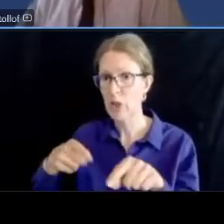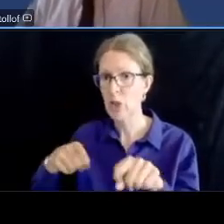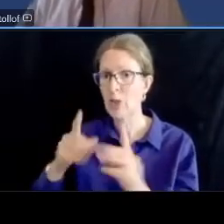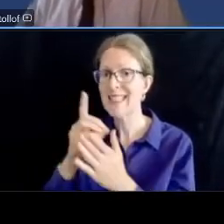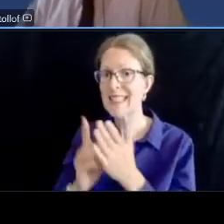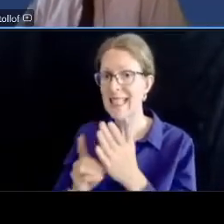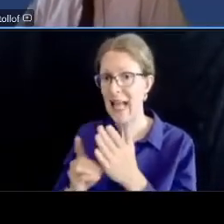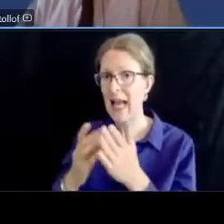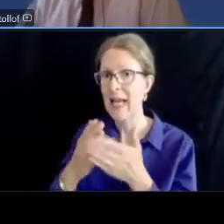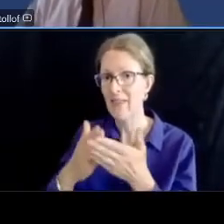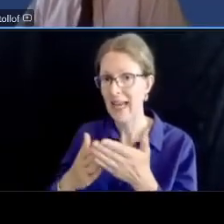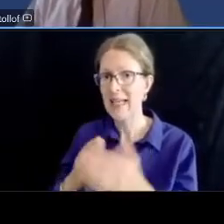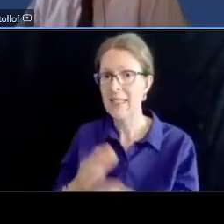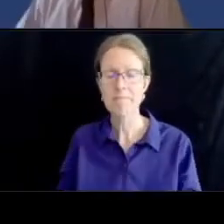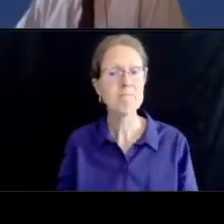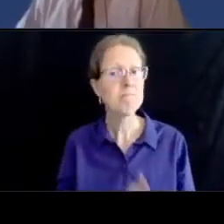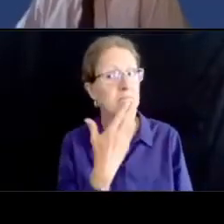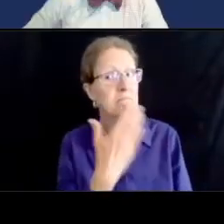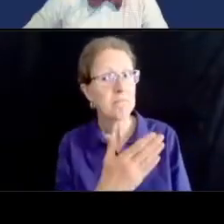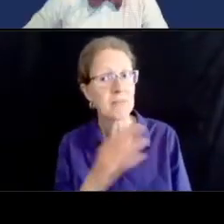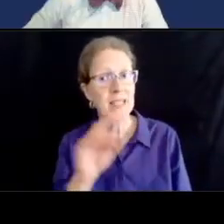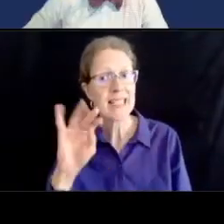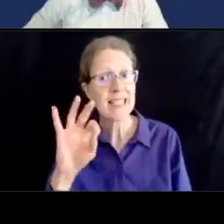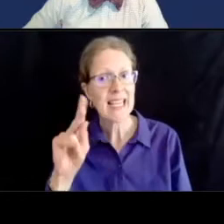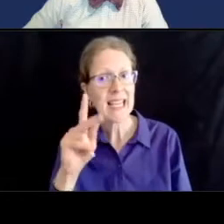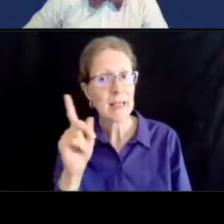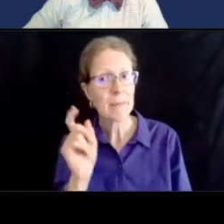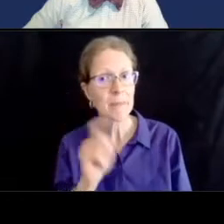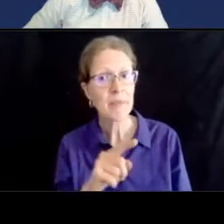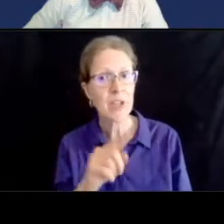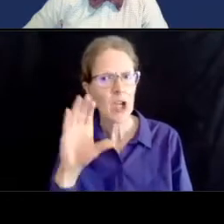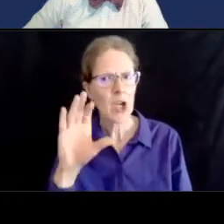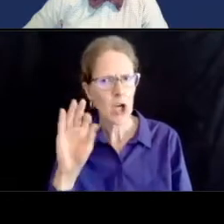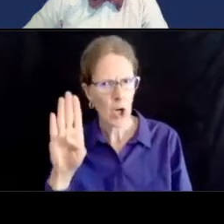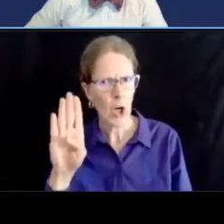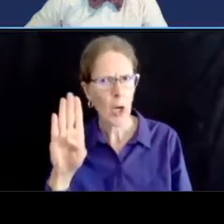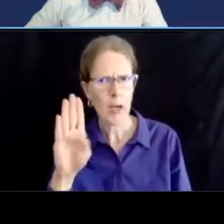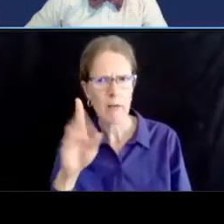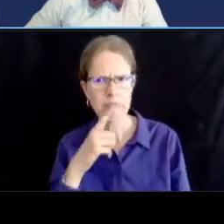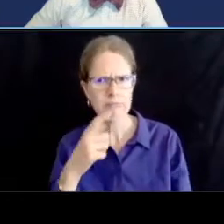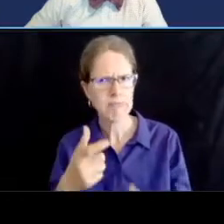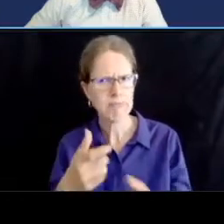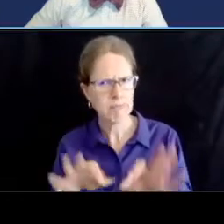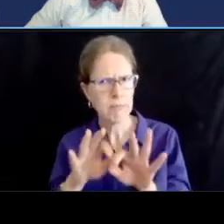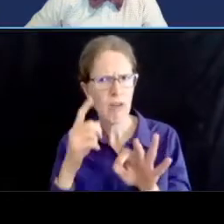from nick the curbs are critical for parking safety pbl on the curve seem to contradict this